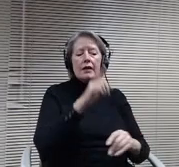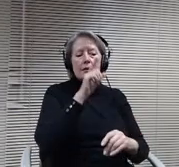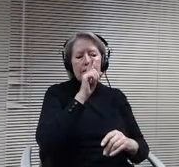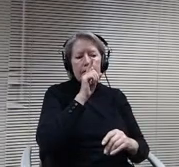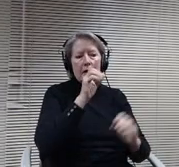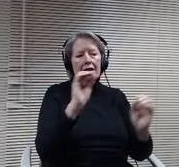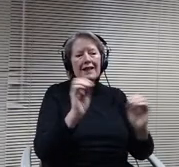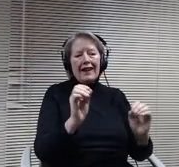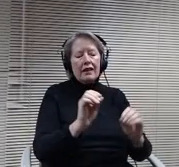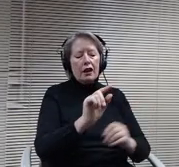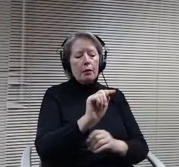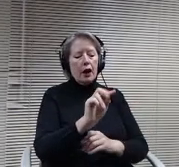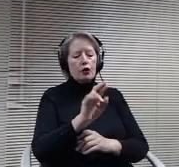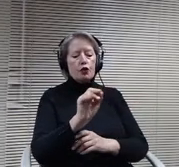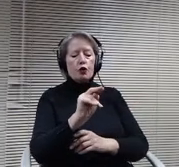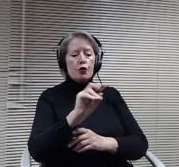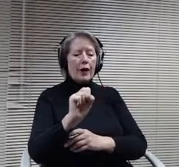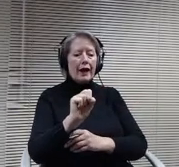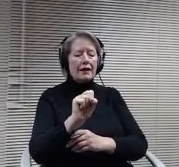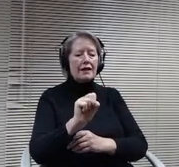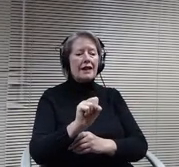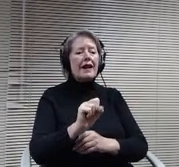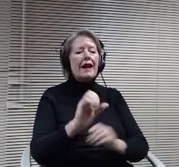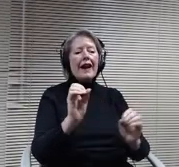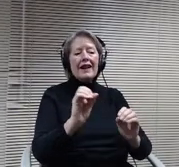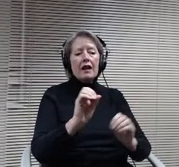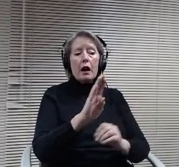enforces a gender binary specifying all men and women.